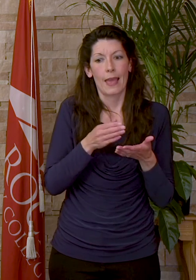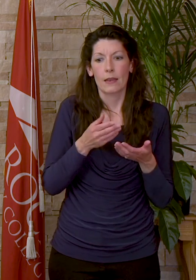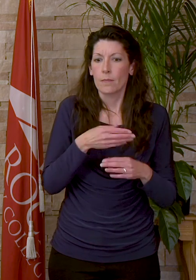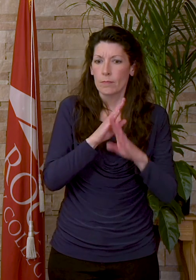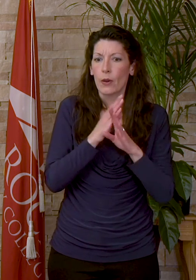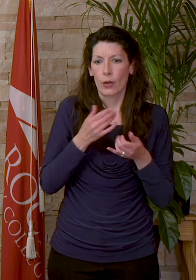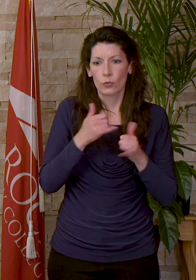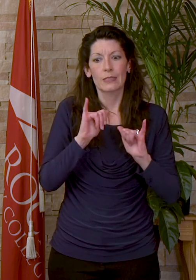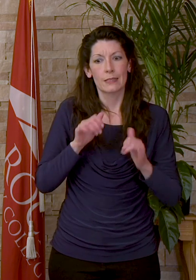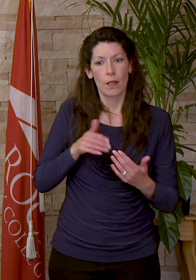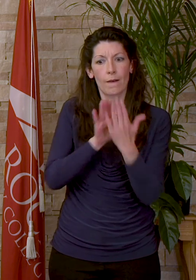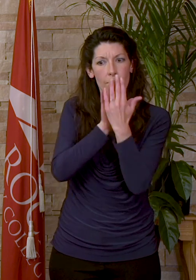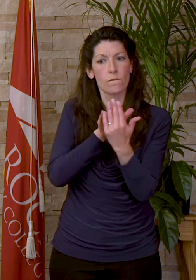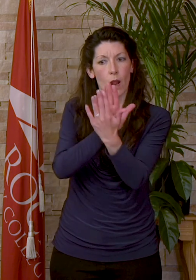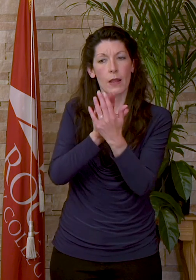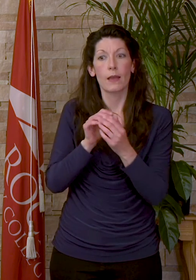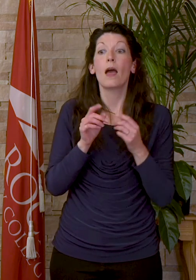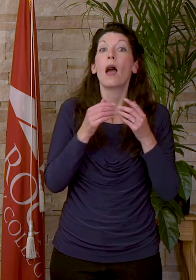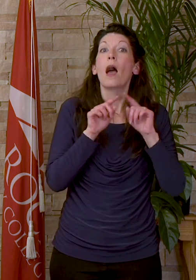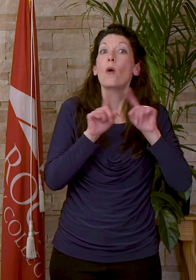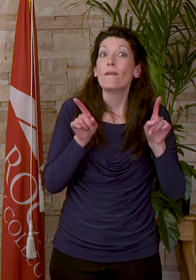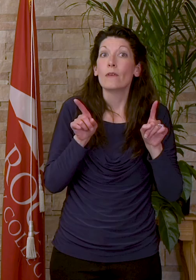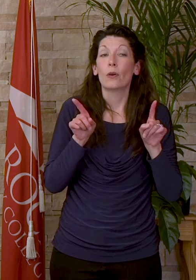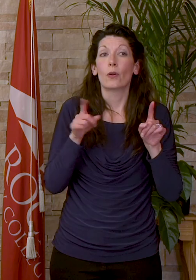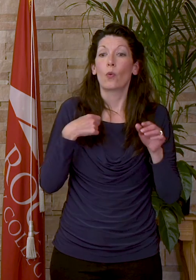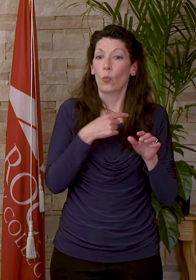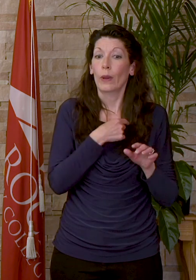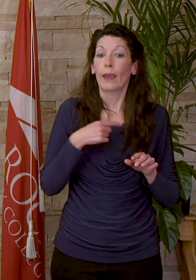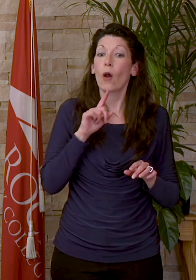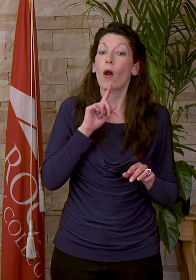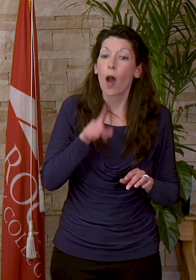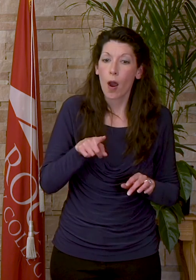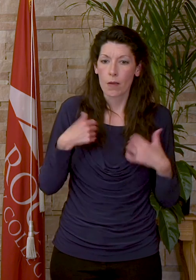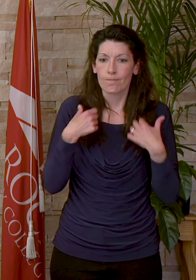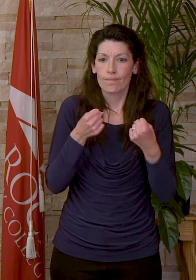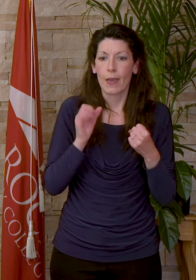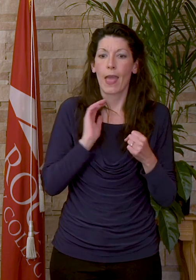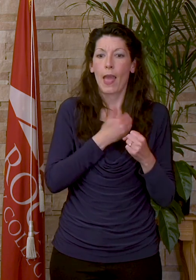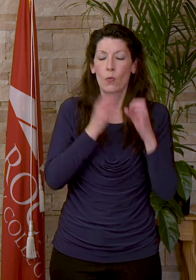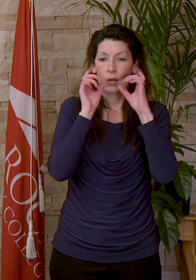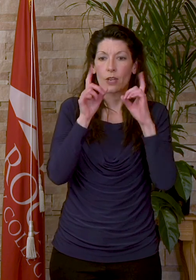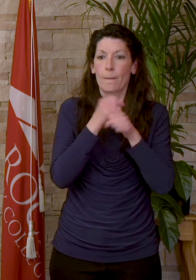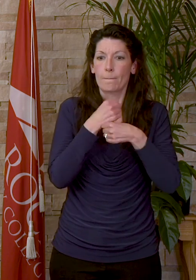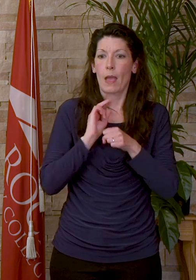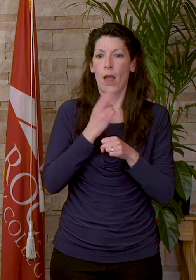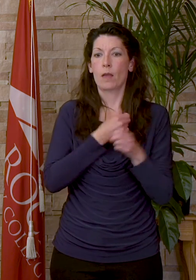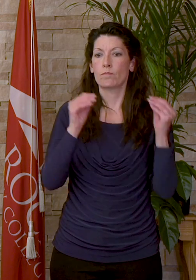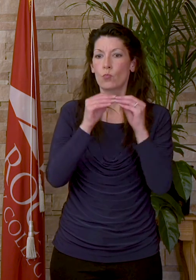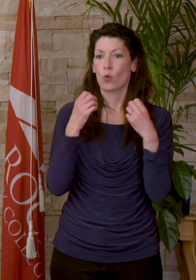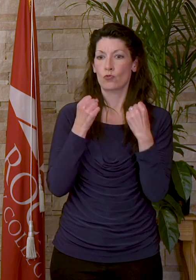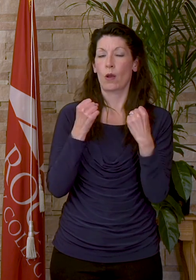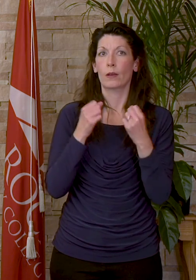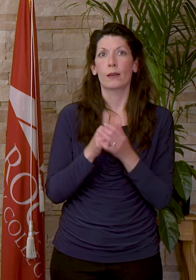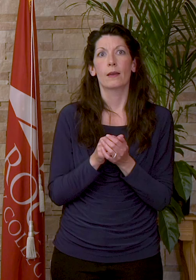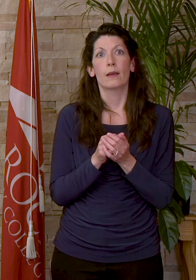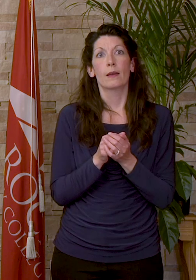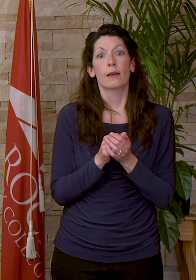us, however, we are all resilient and our education have made us stronger. My fellow grads,